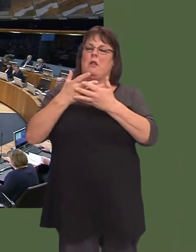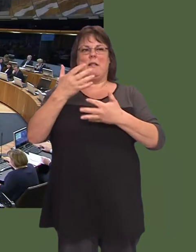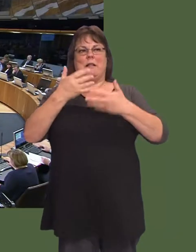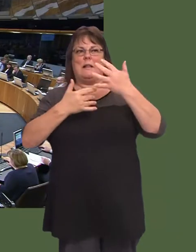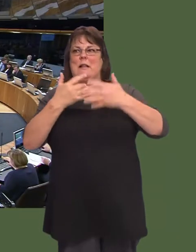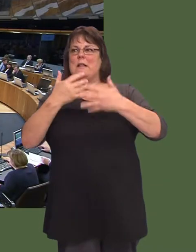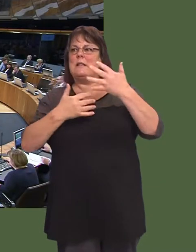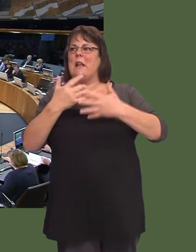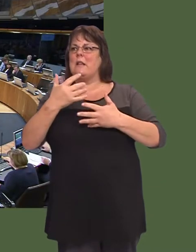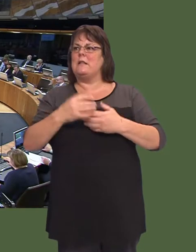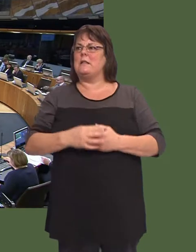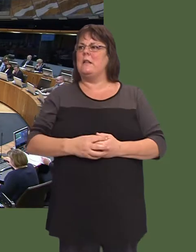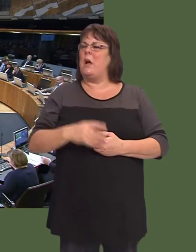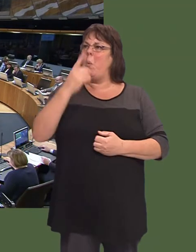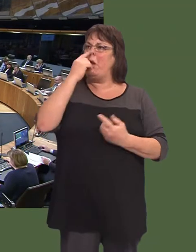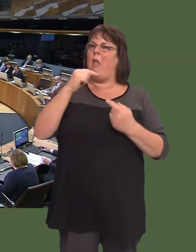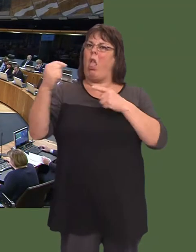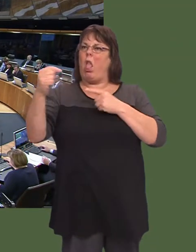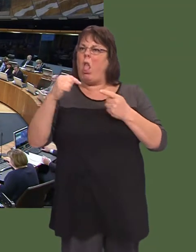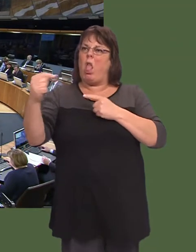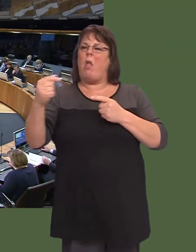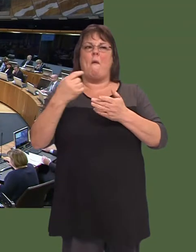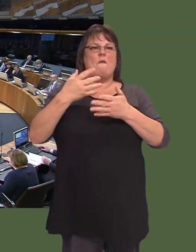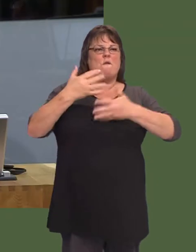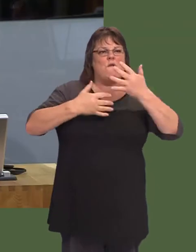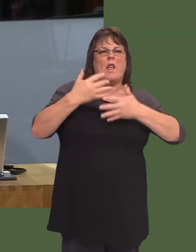gallery upstairs and those watching on TV would just get bamboozled by those statistics,